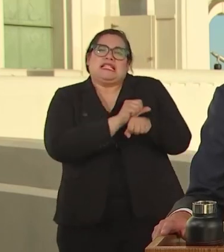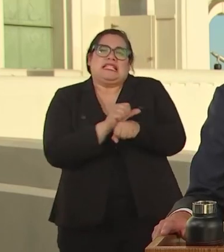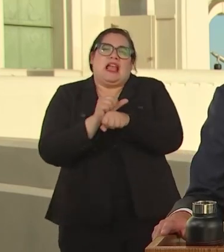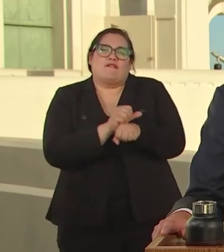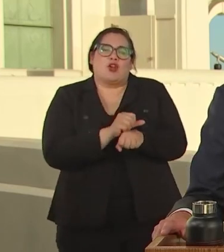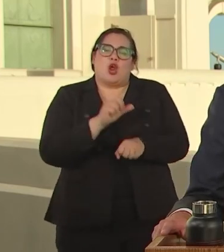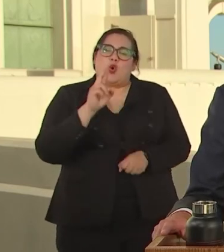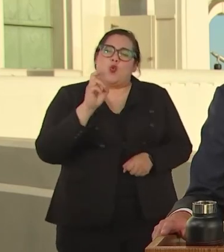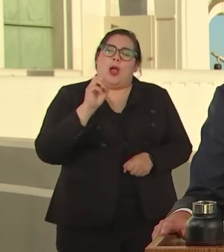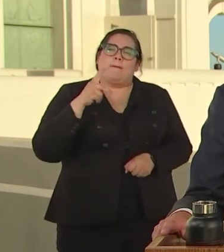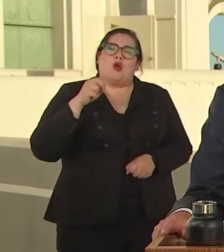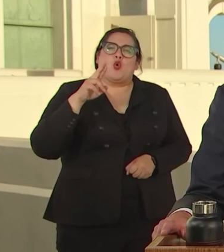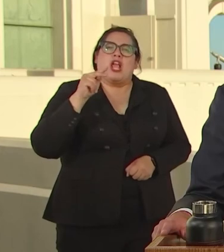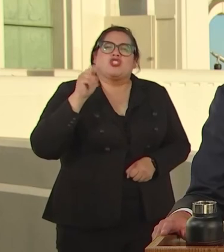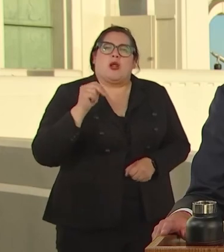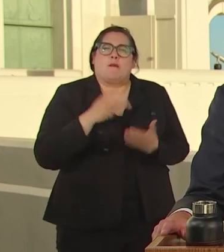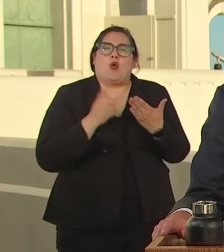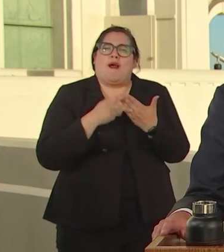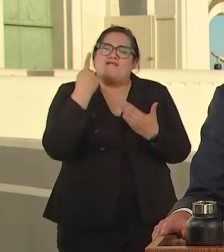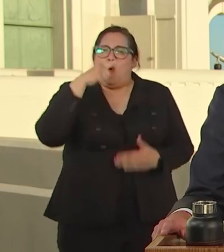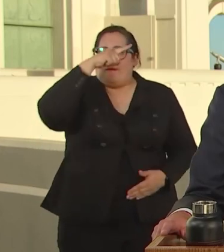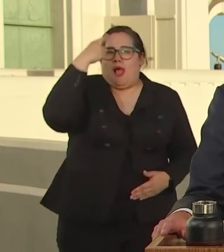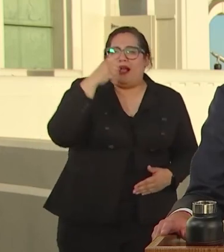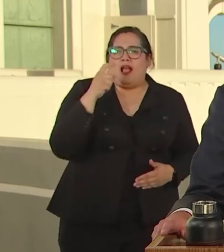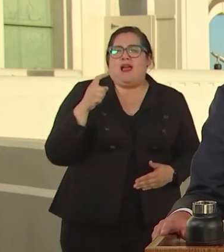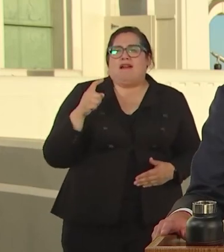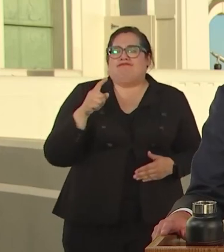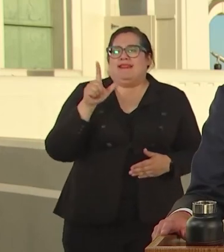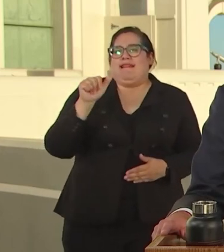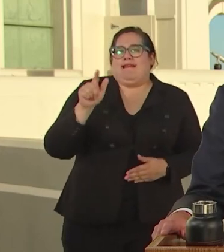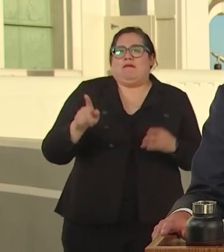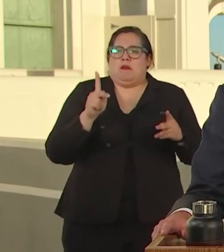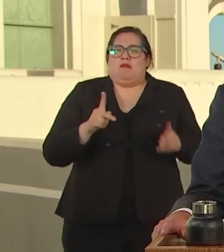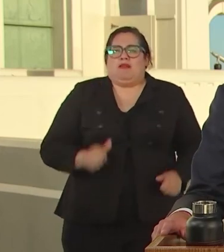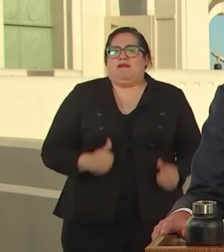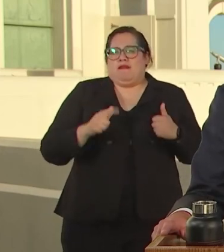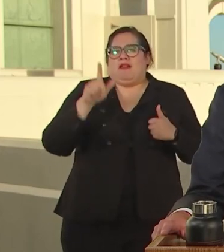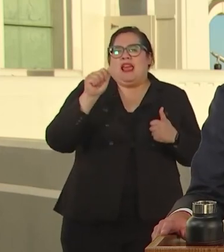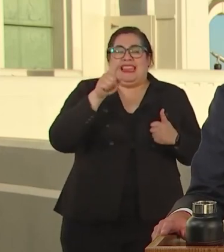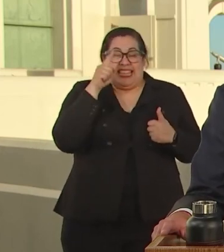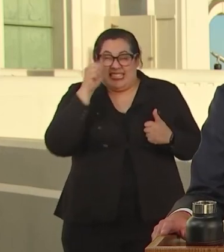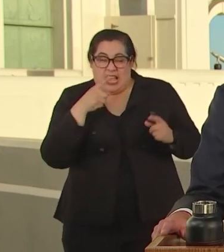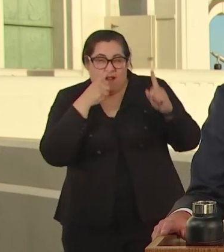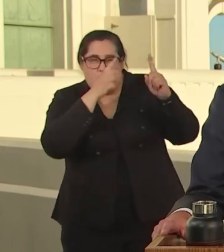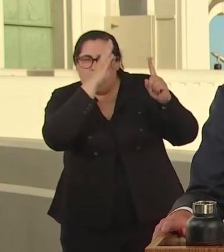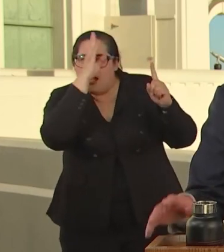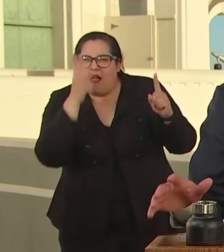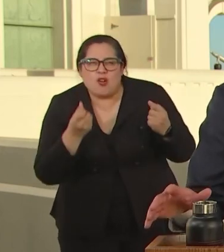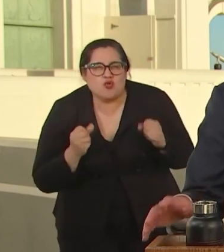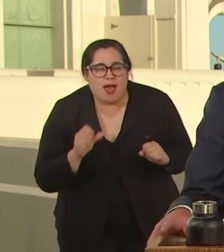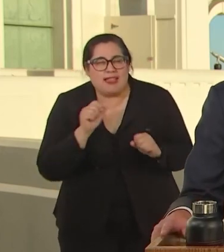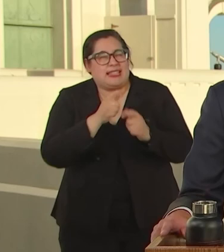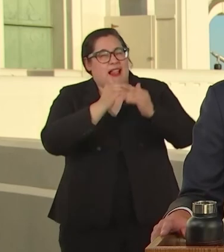FOR BLACK ANGELINOS. SO THESE HAVE NEVER BEEN TRIED, TO DO ANY LESS WILL BE TO